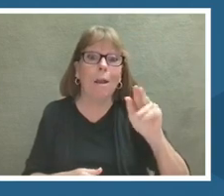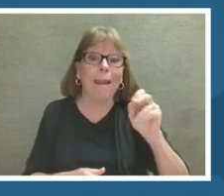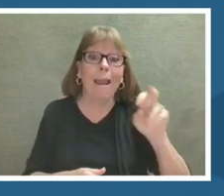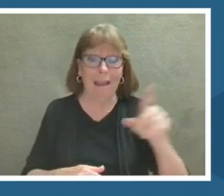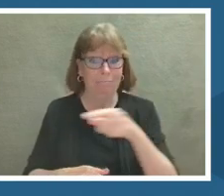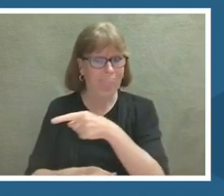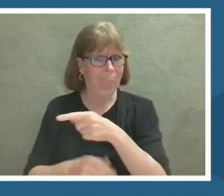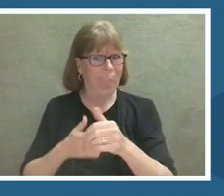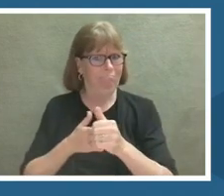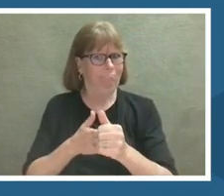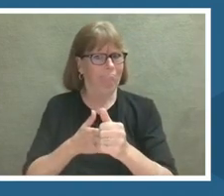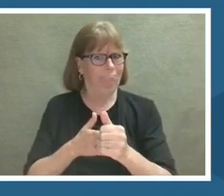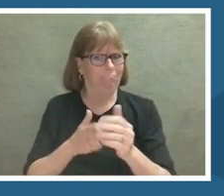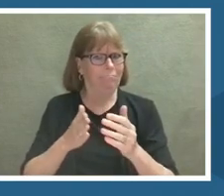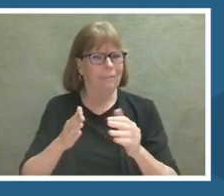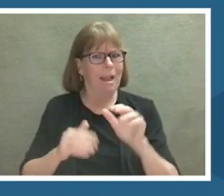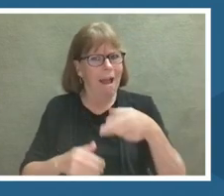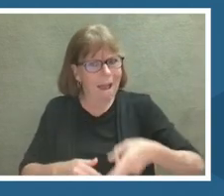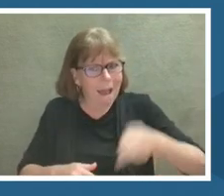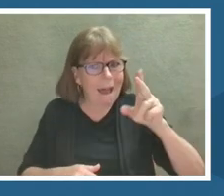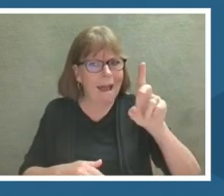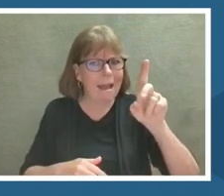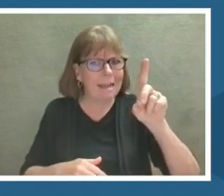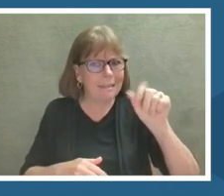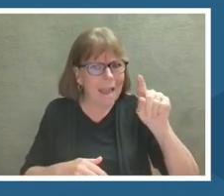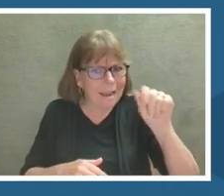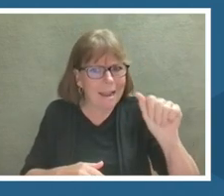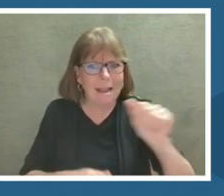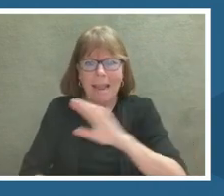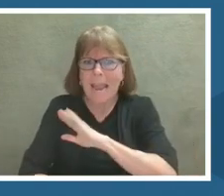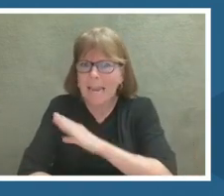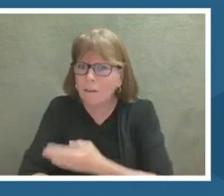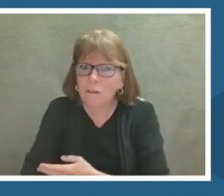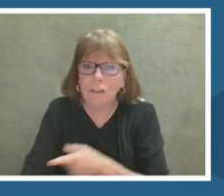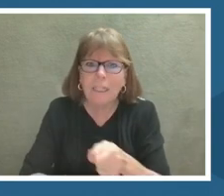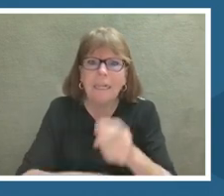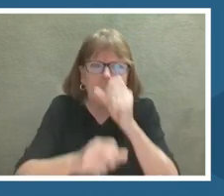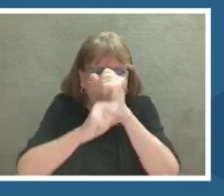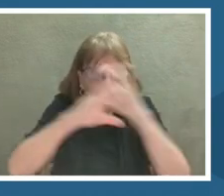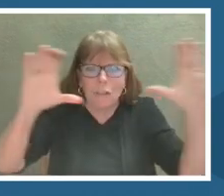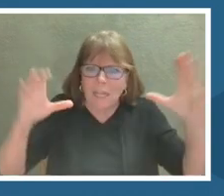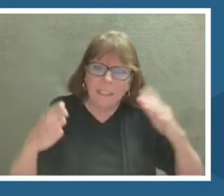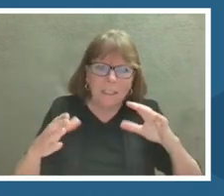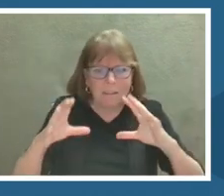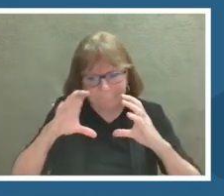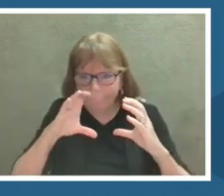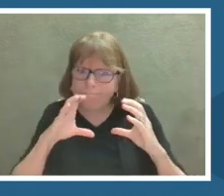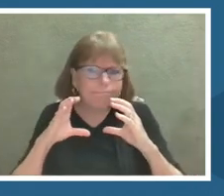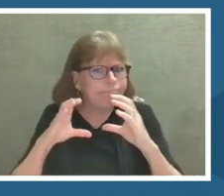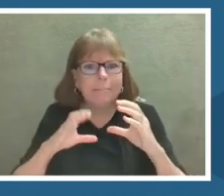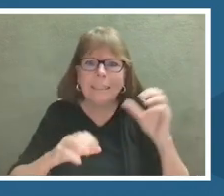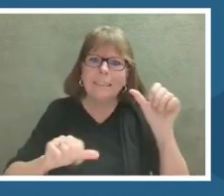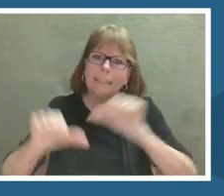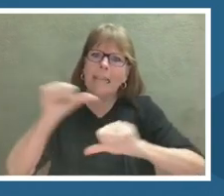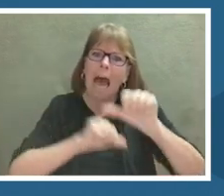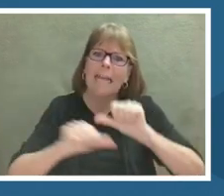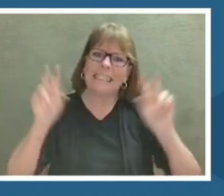high-energy visualization, scientist, and science communicator for the Smithsonian astrophysical Observatory.